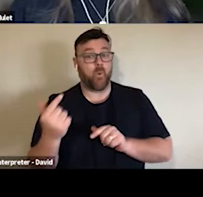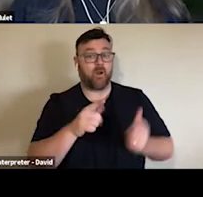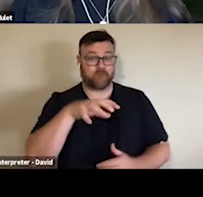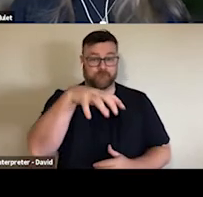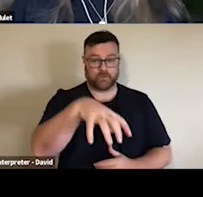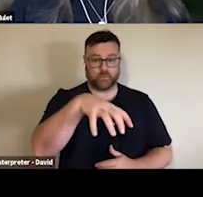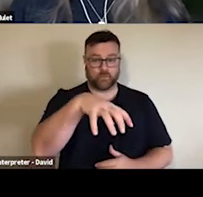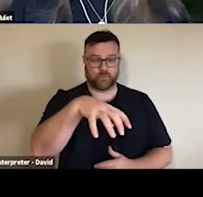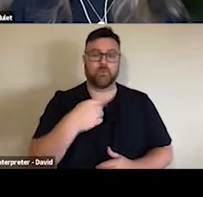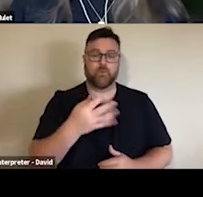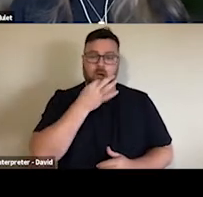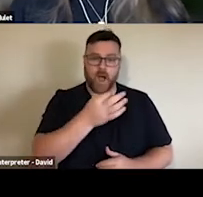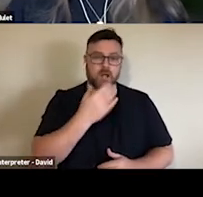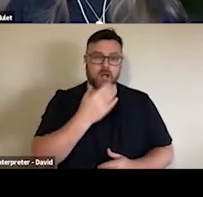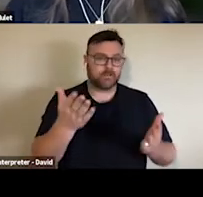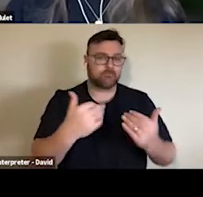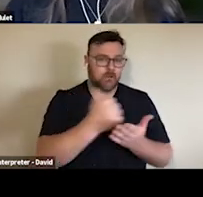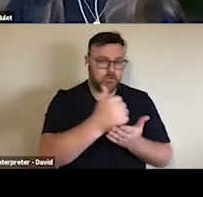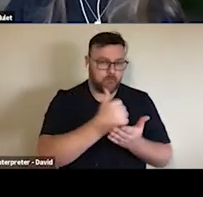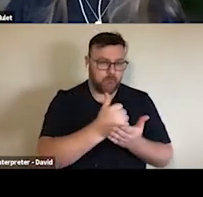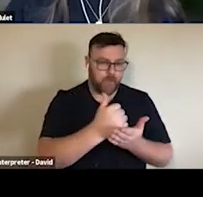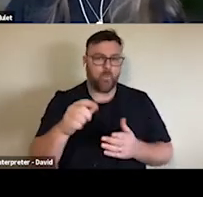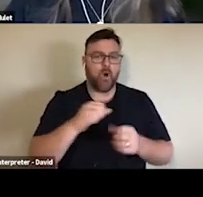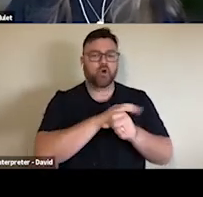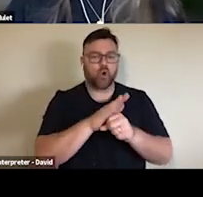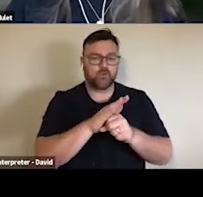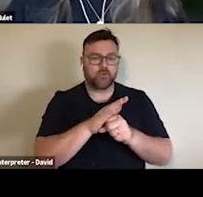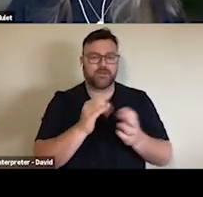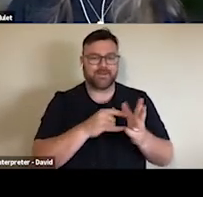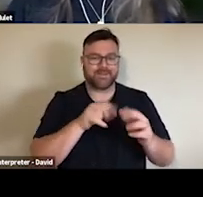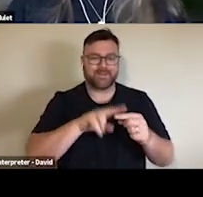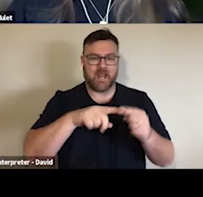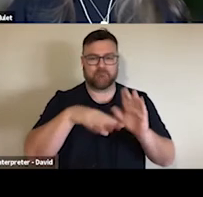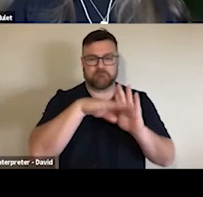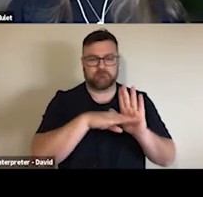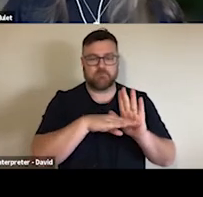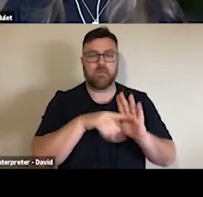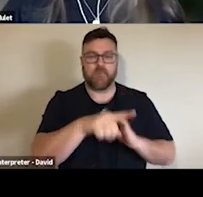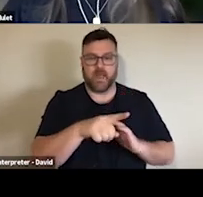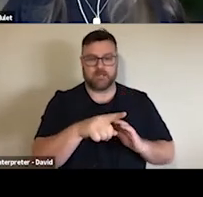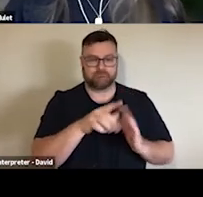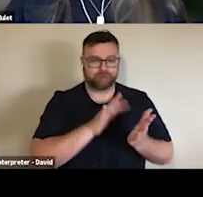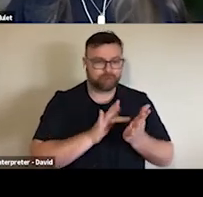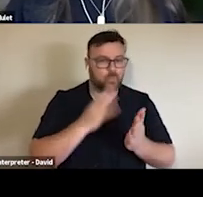see in the next data collection, what will you be curious about in the next phase of